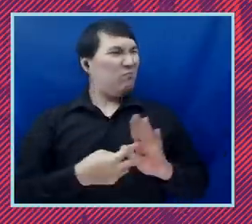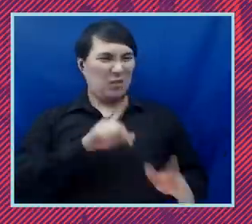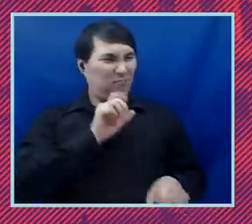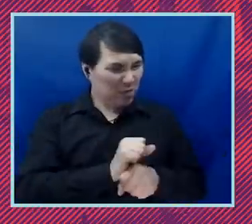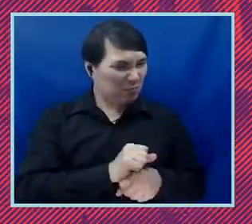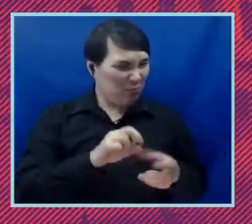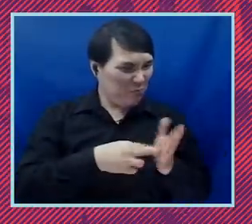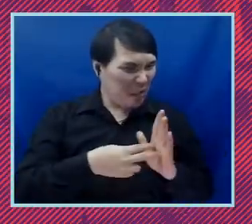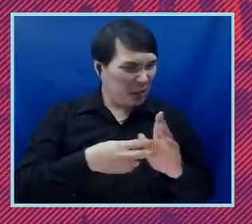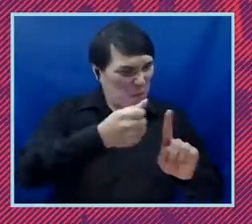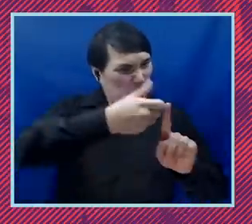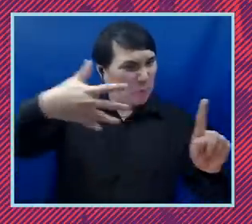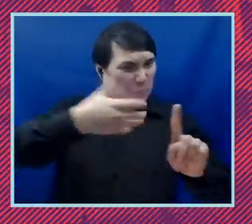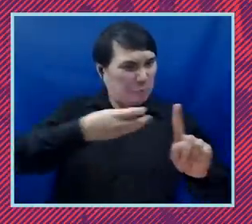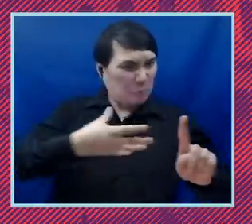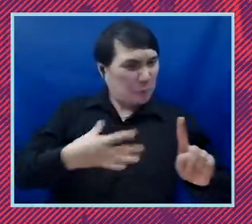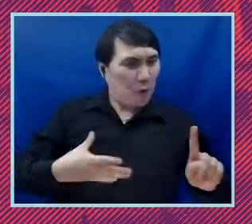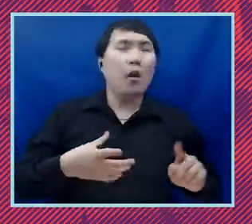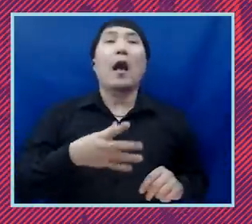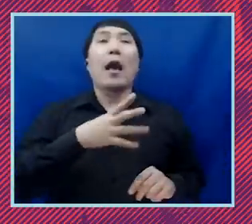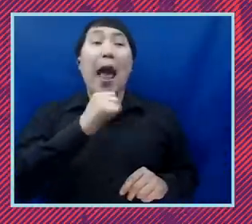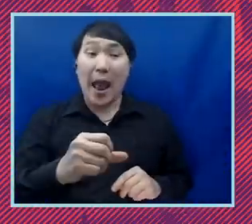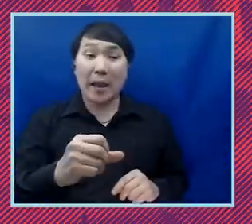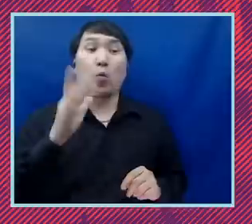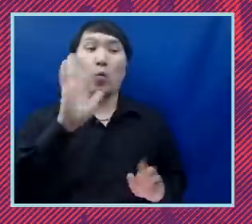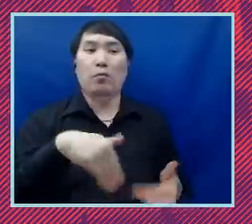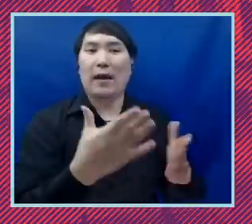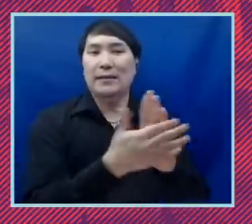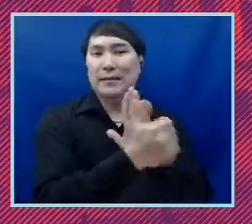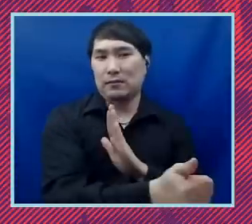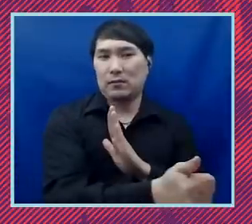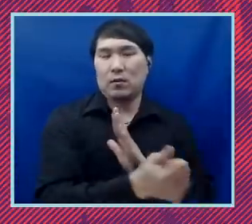volunteers but not only that we're going to equip them with skills to help us move these campaigns